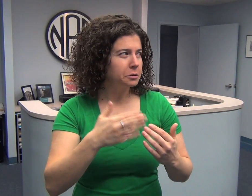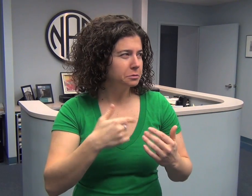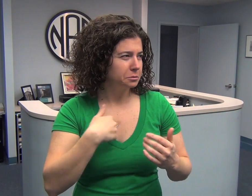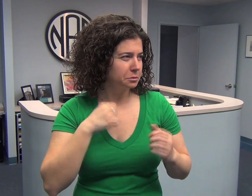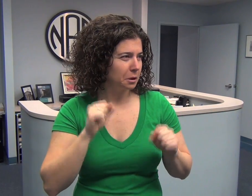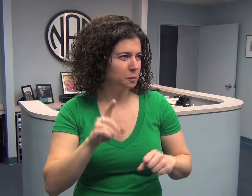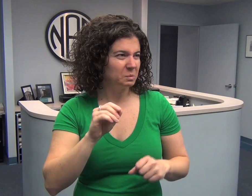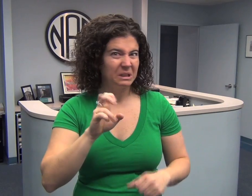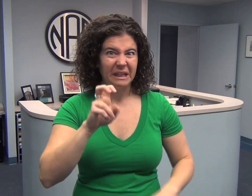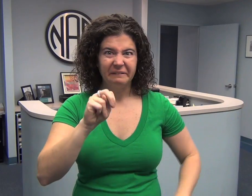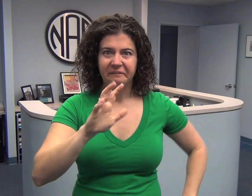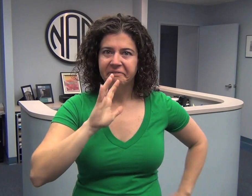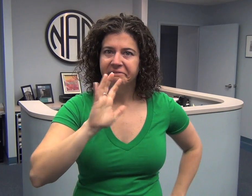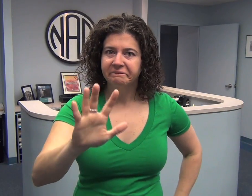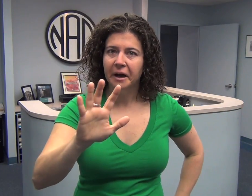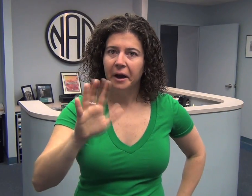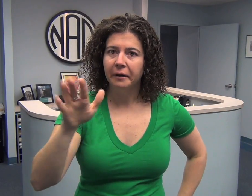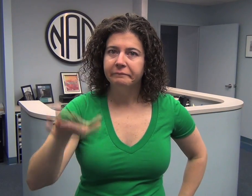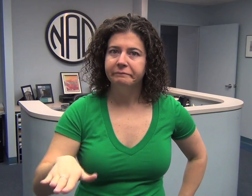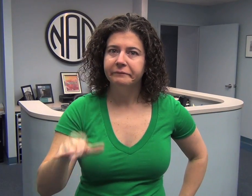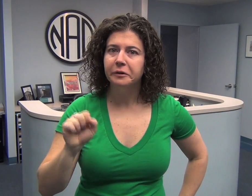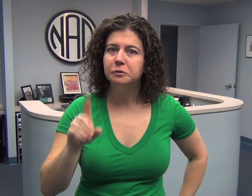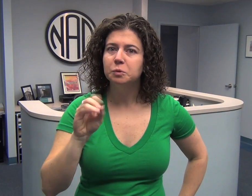I bet you’re thinking it is so easy that even a five year old could do it…